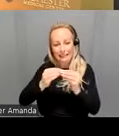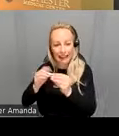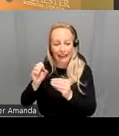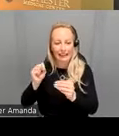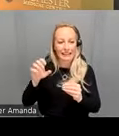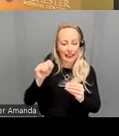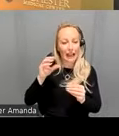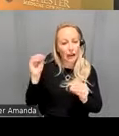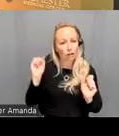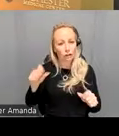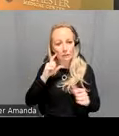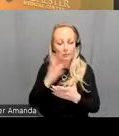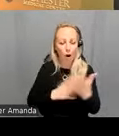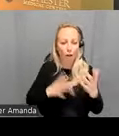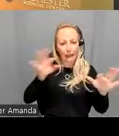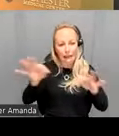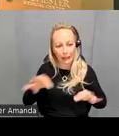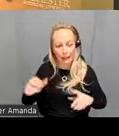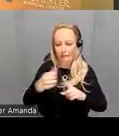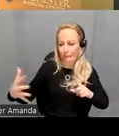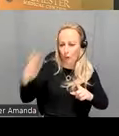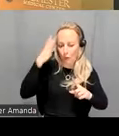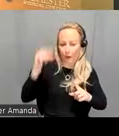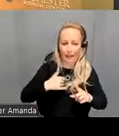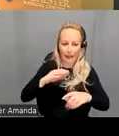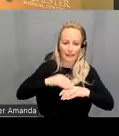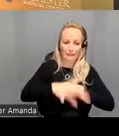that could be partly explaining why the effect size was smaller but still highly